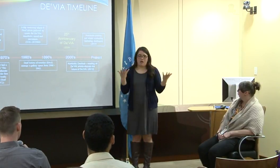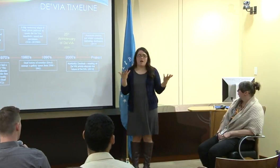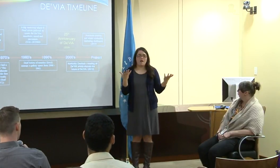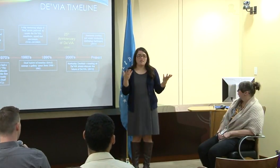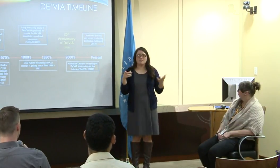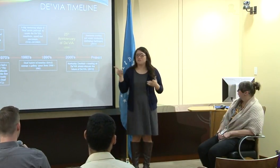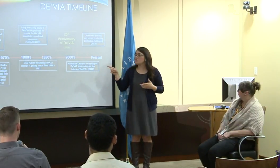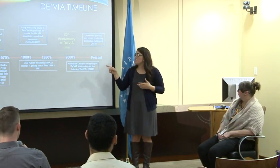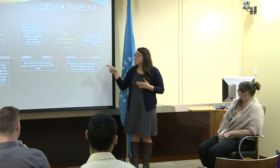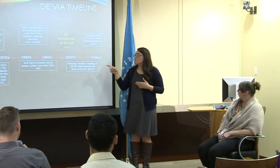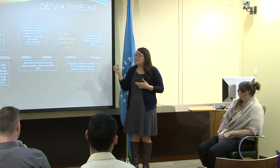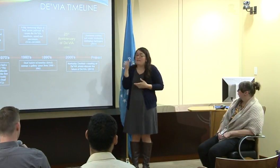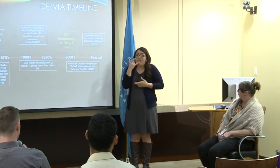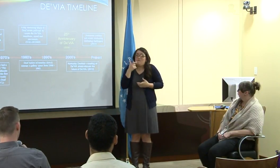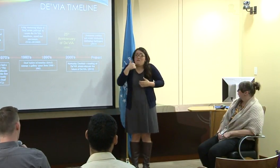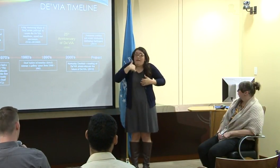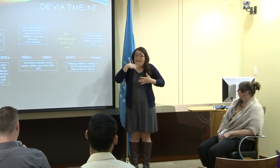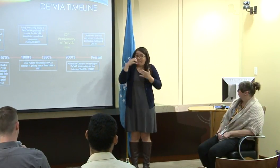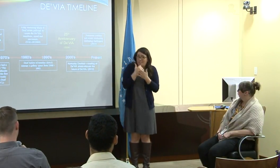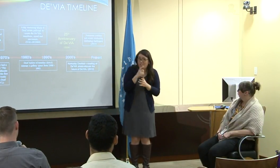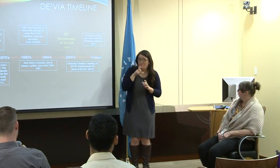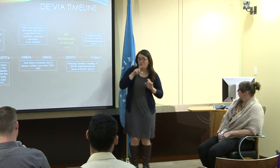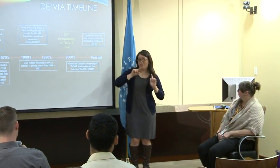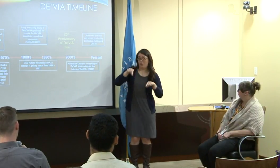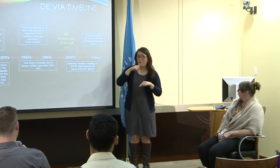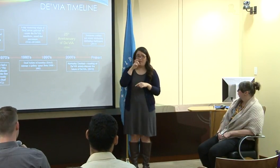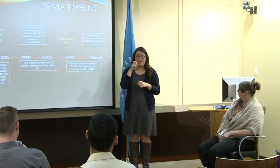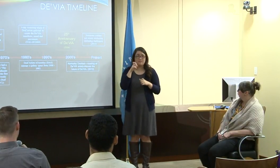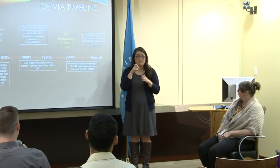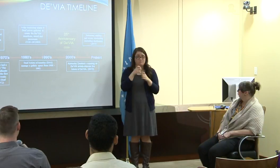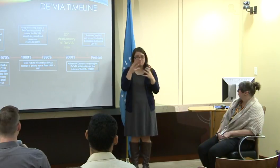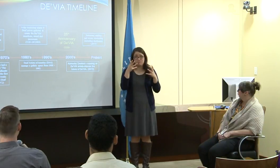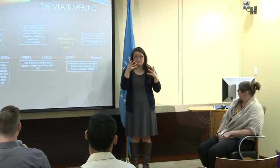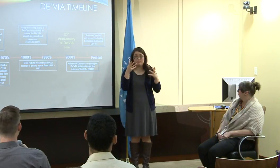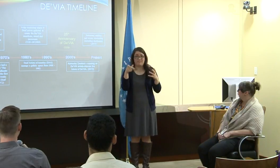So it was a full range of activities for all of the participants.